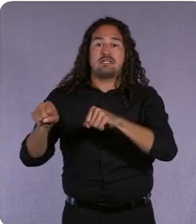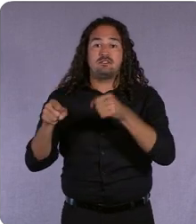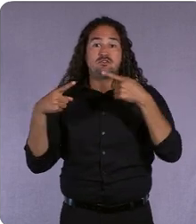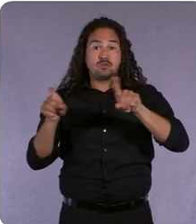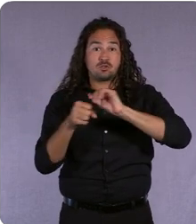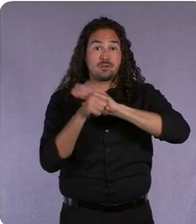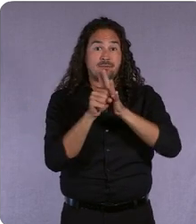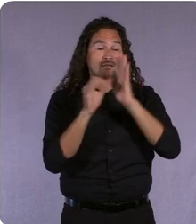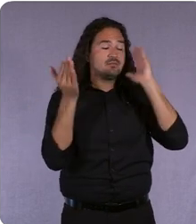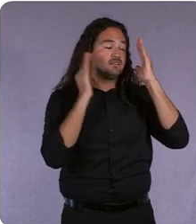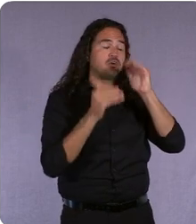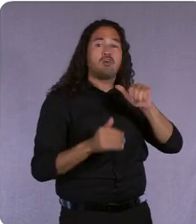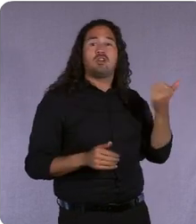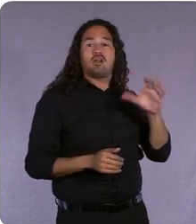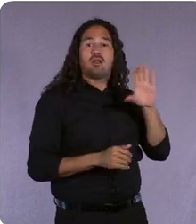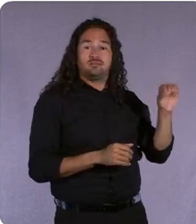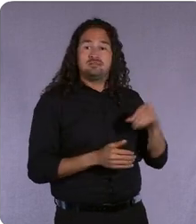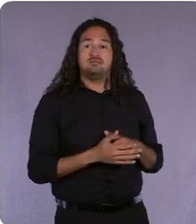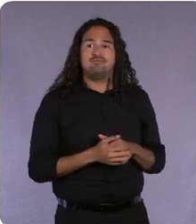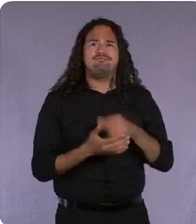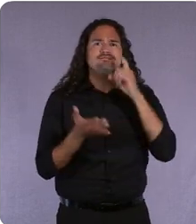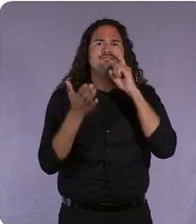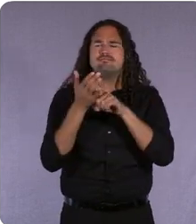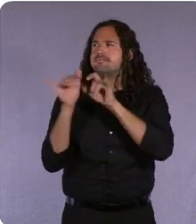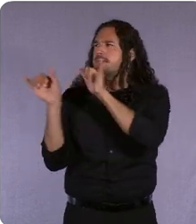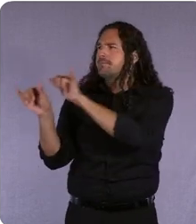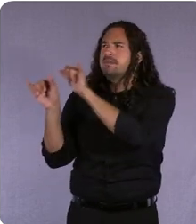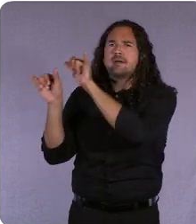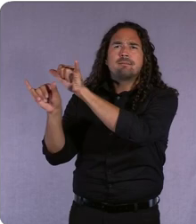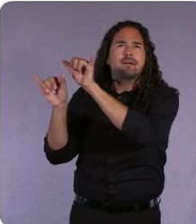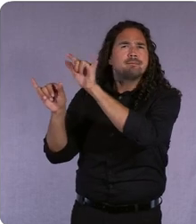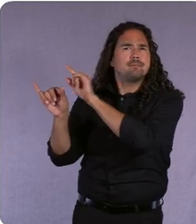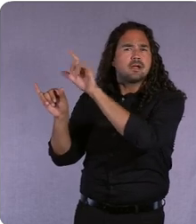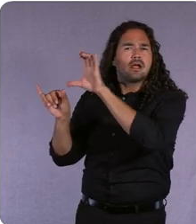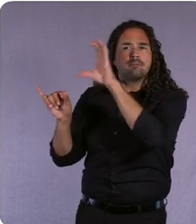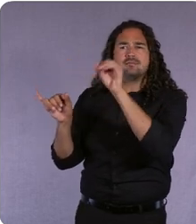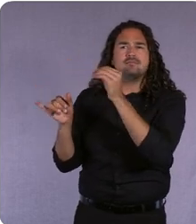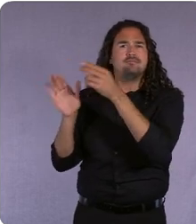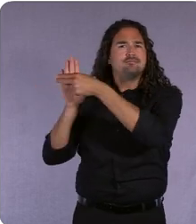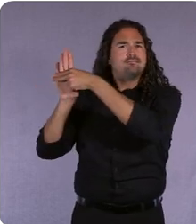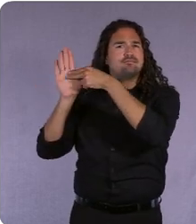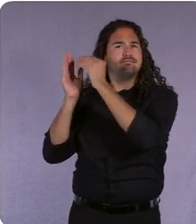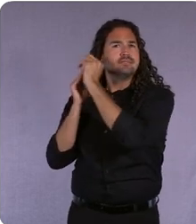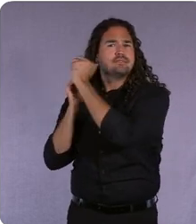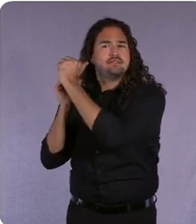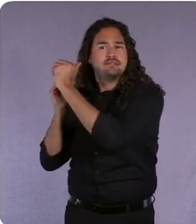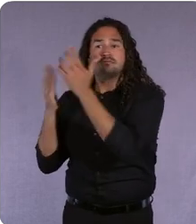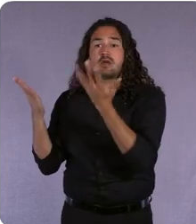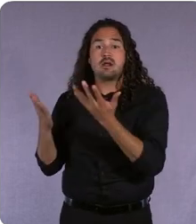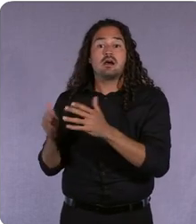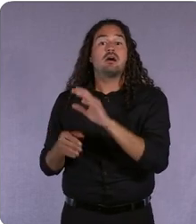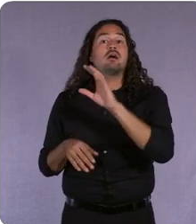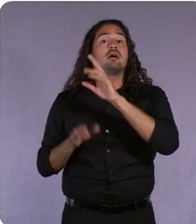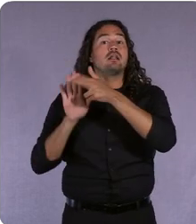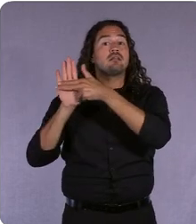and we see a few common themes among those leading brands. The brands that are ready created marketing